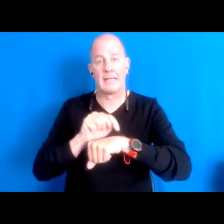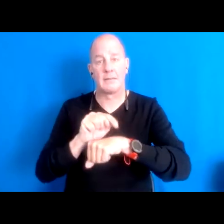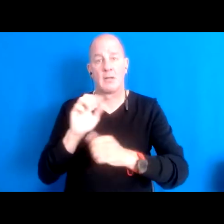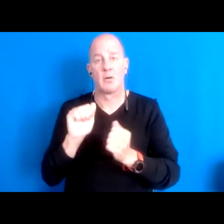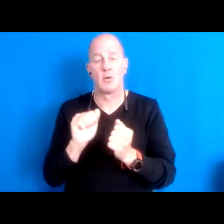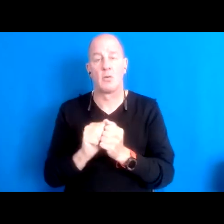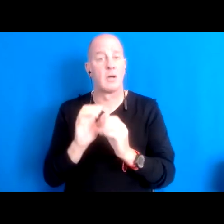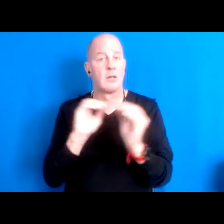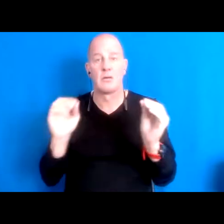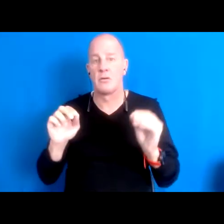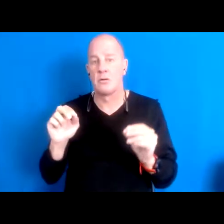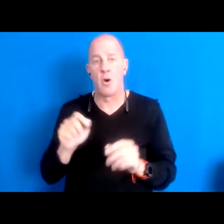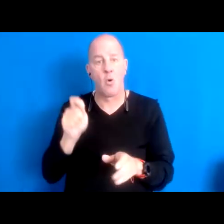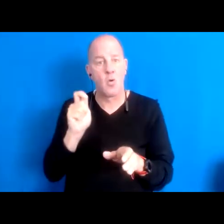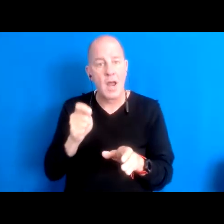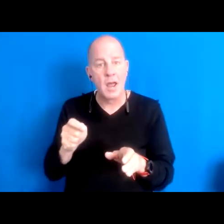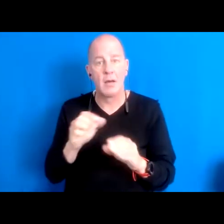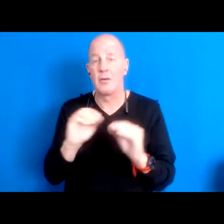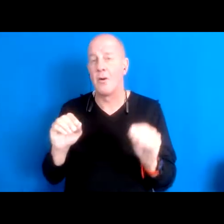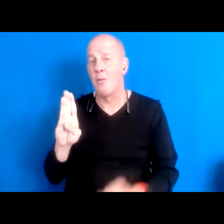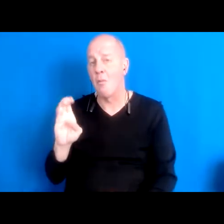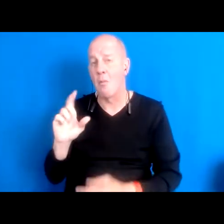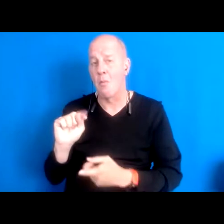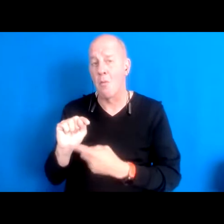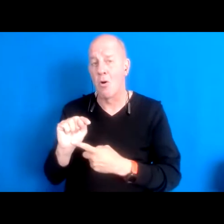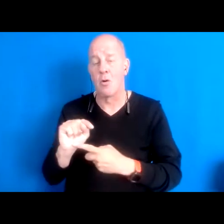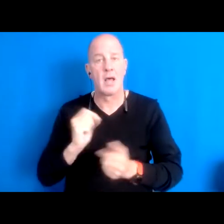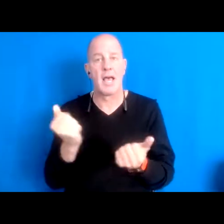or or bolts or, or things like that it's all wouldn't structures that